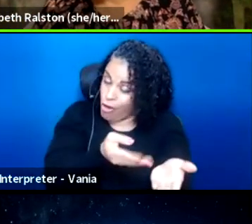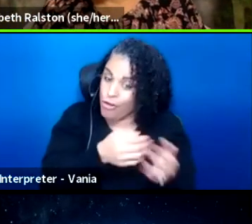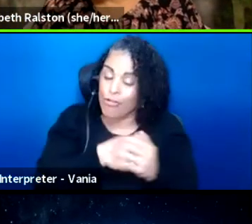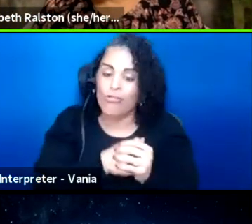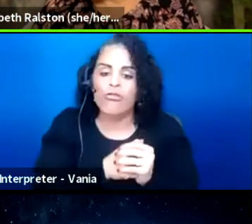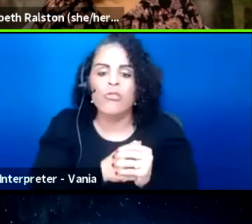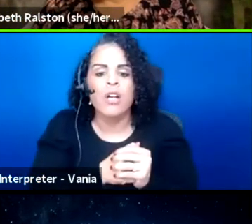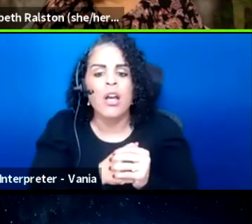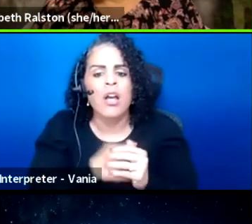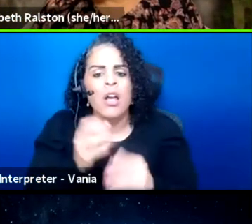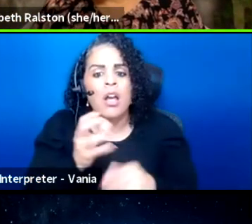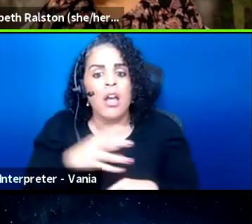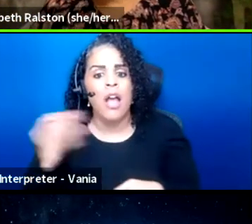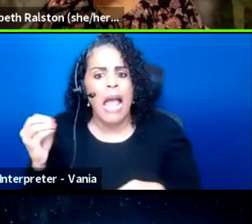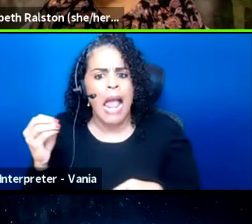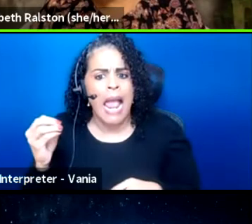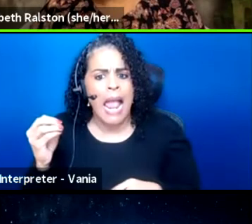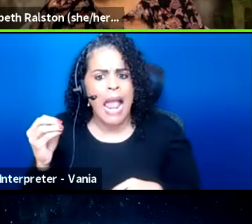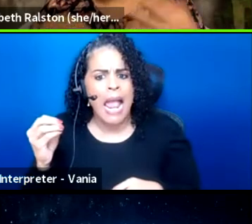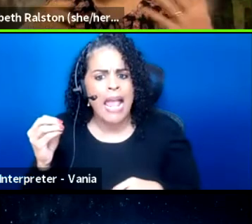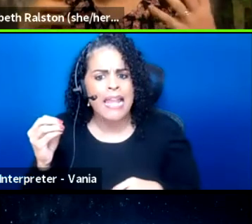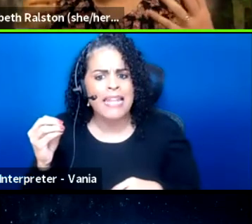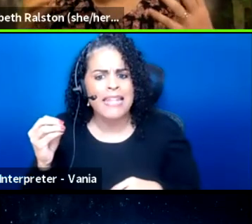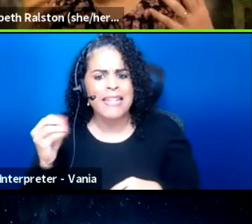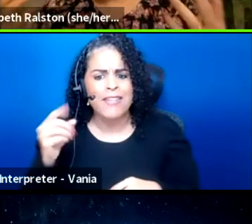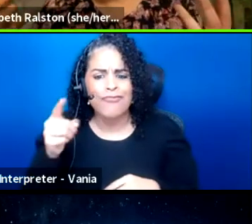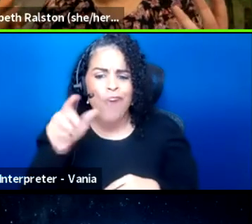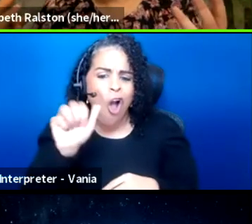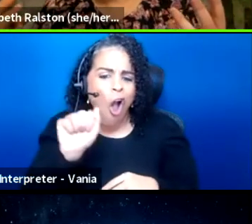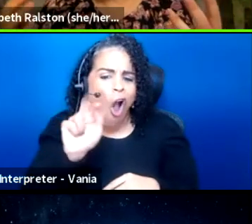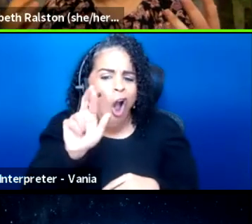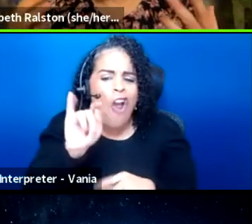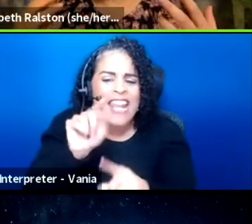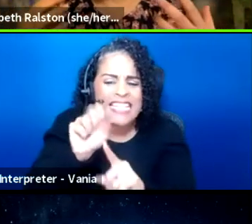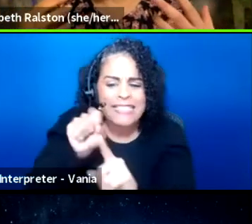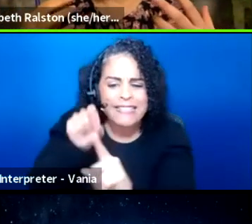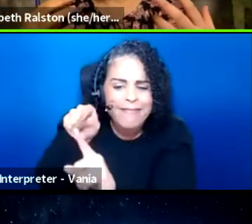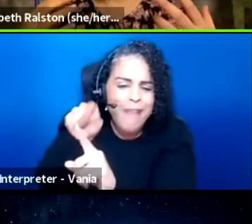And artists are, by nature, creative,